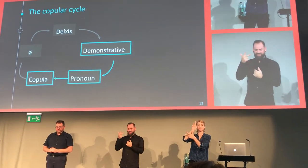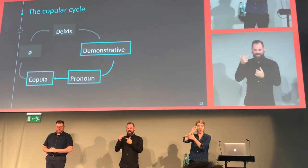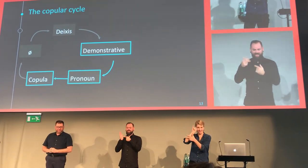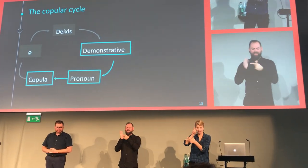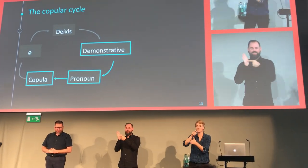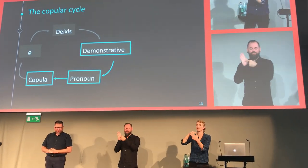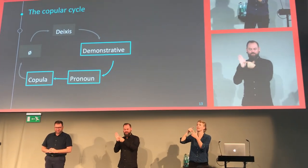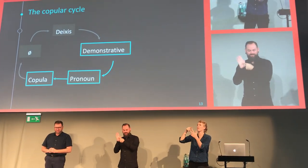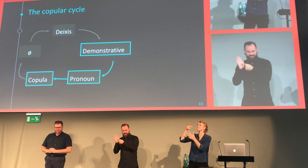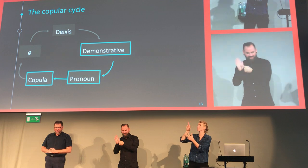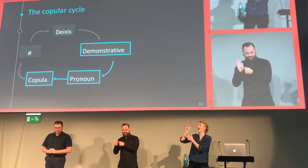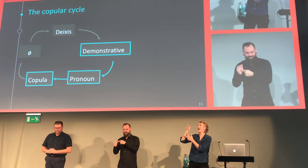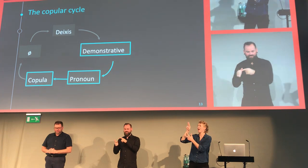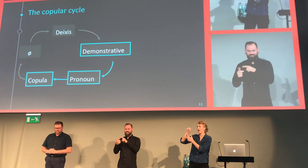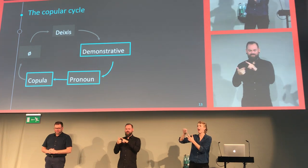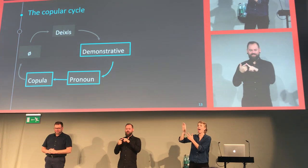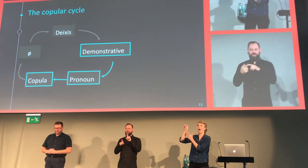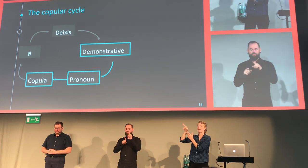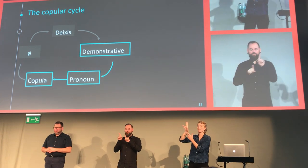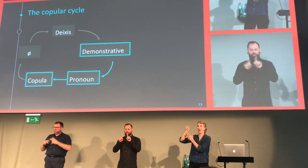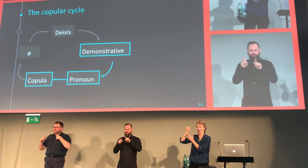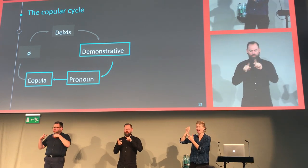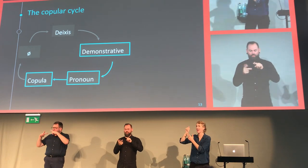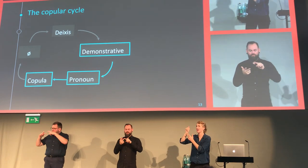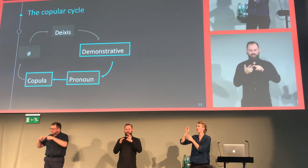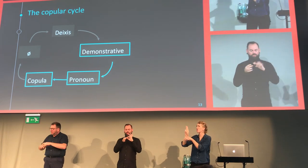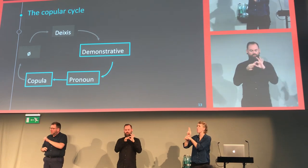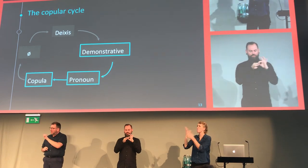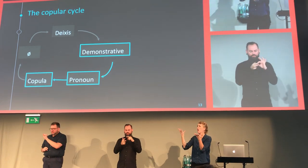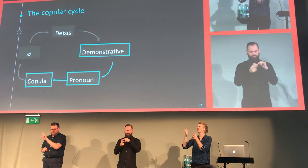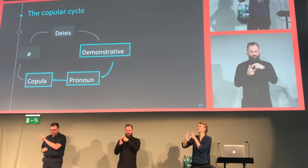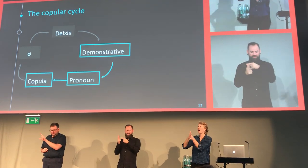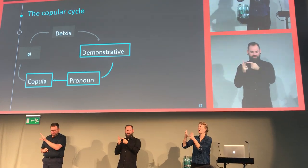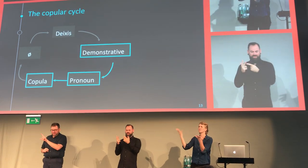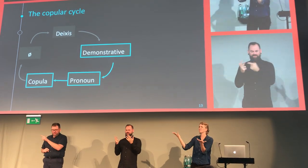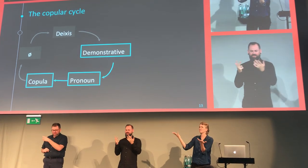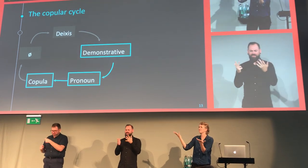of the demonstrative, to the pronoun, to the copula.